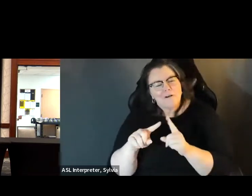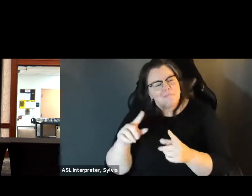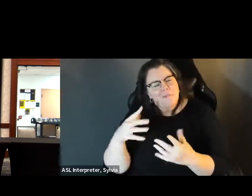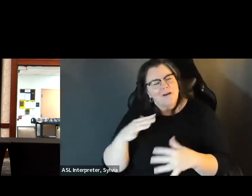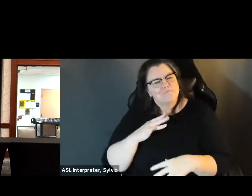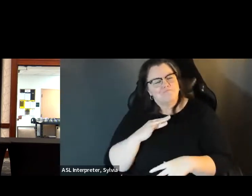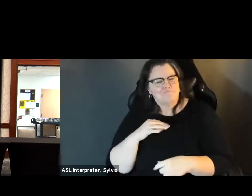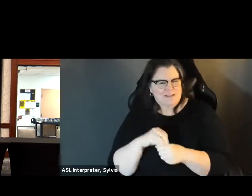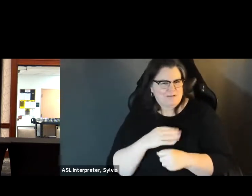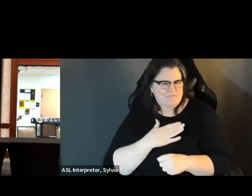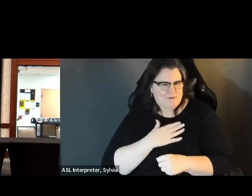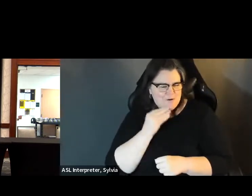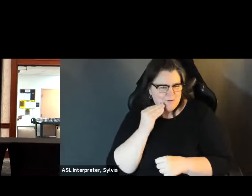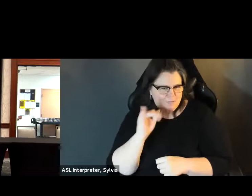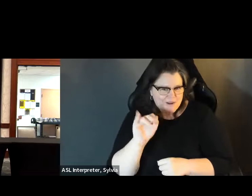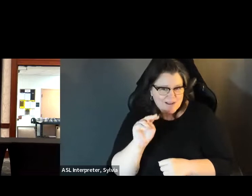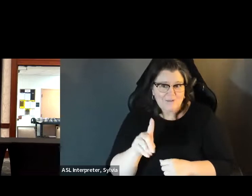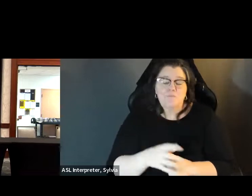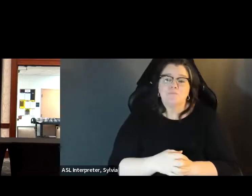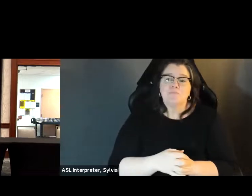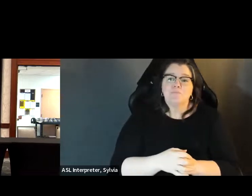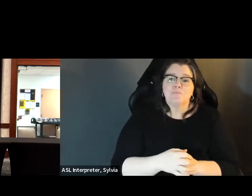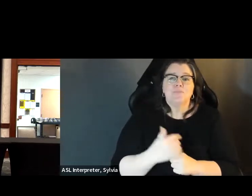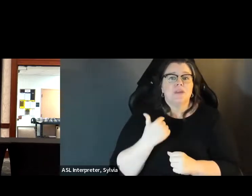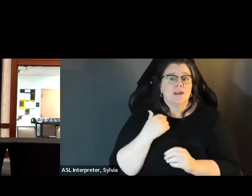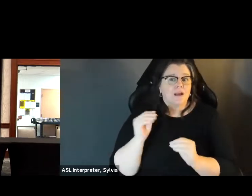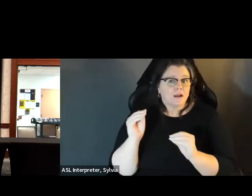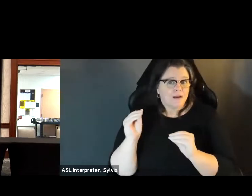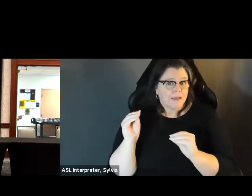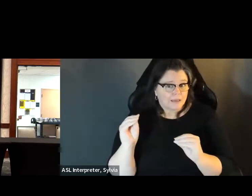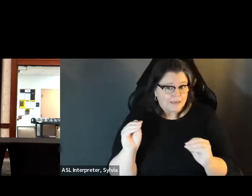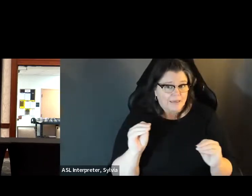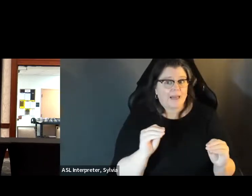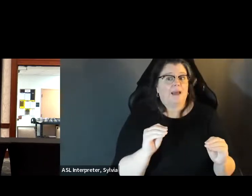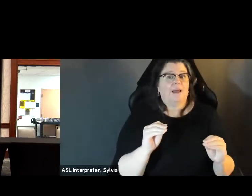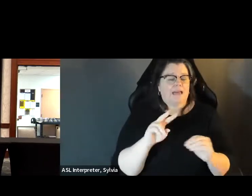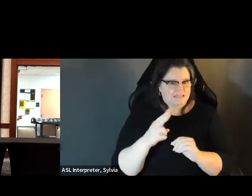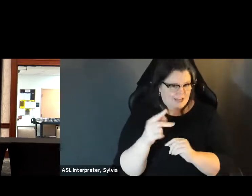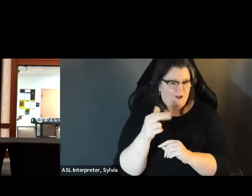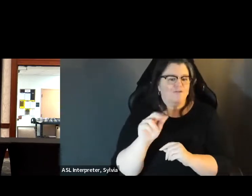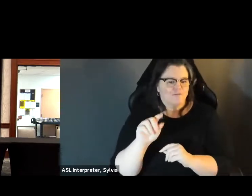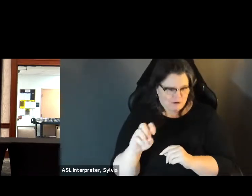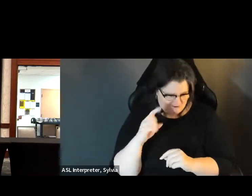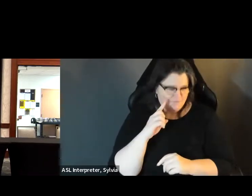despite the years and years of practice I've still not made but it that seats me well in Indiana. Part of my heart remains on the Mississippi. much more than a scarf but it suits me well in Indiana.